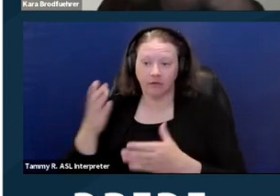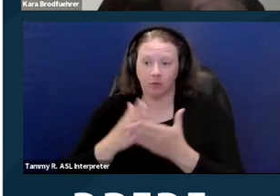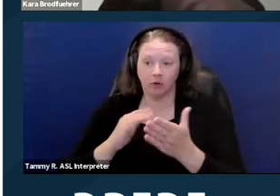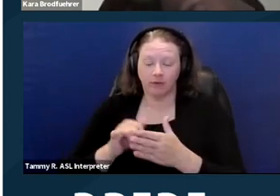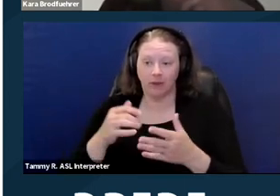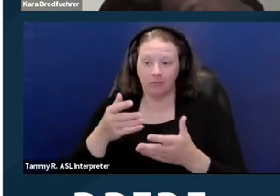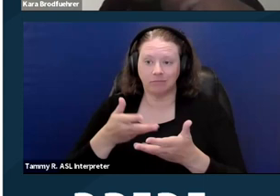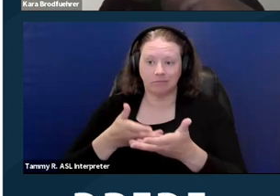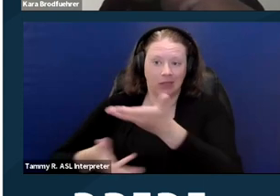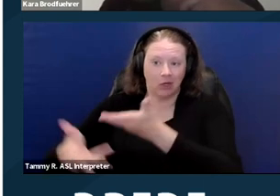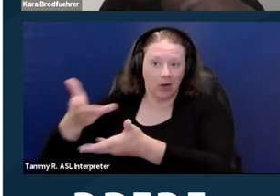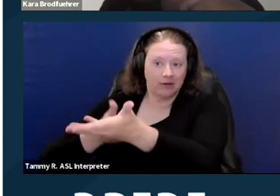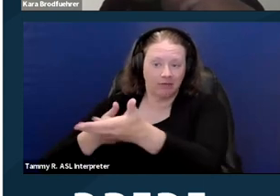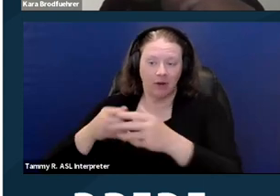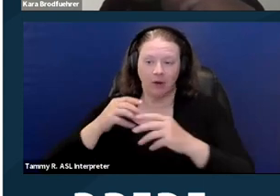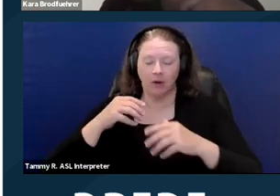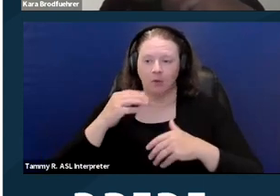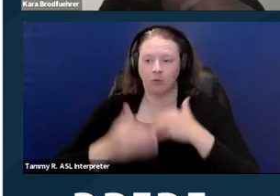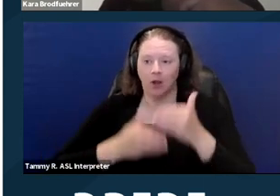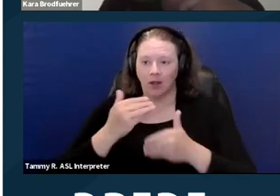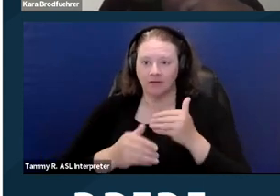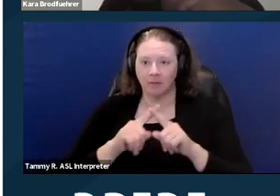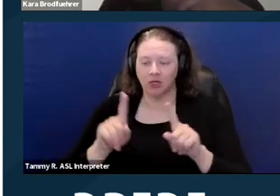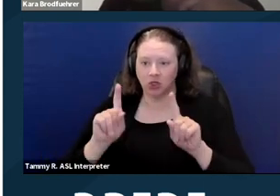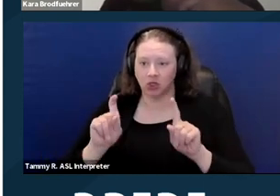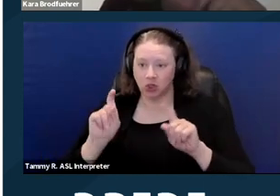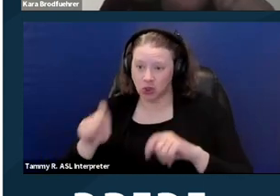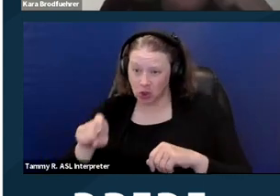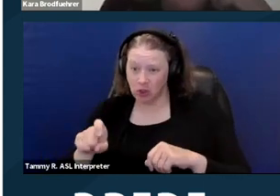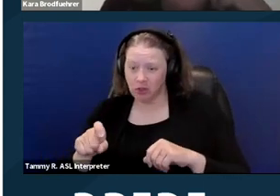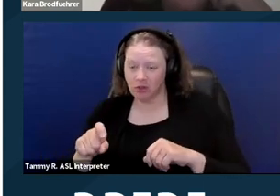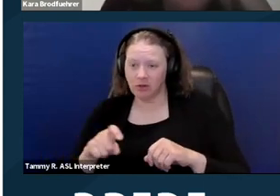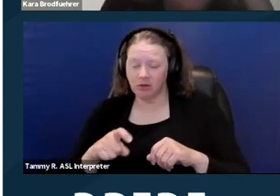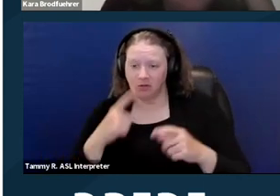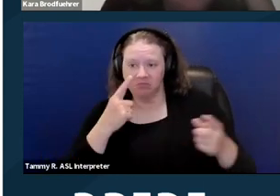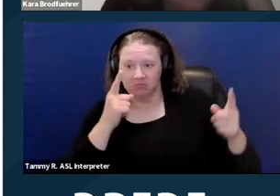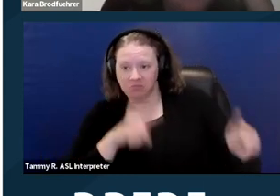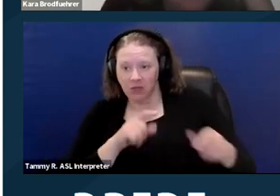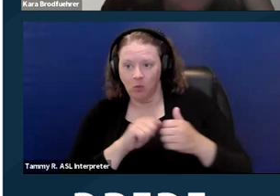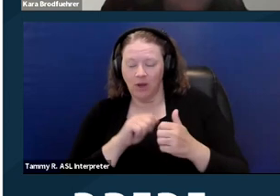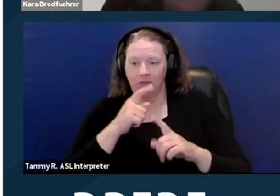but really should defer to the tenant as to what's gonna work best for their disability